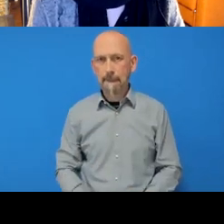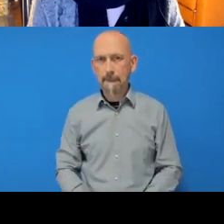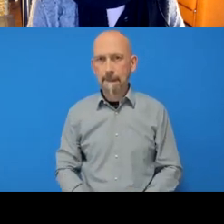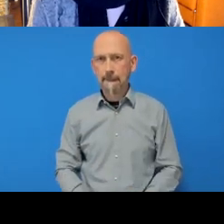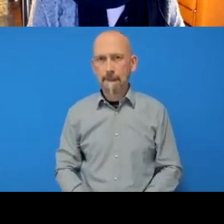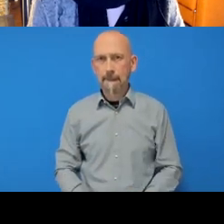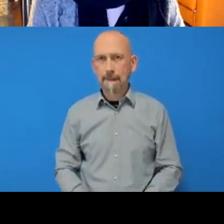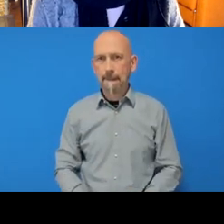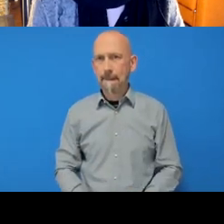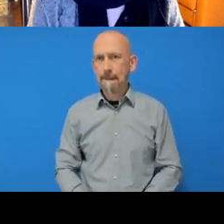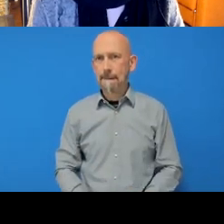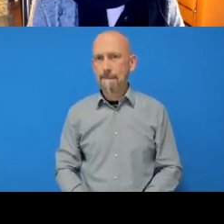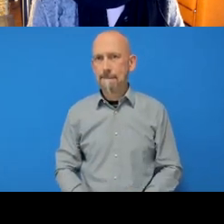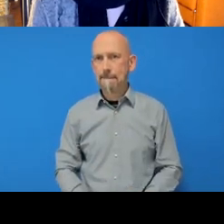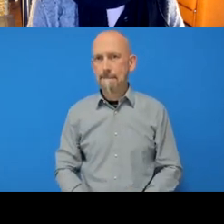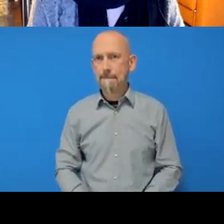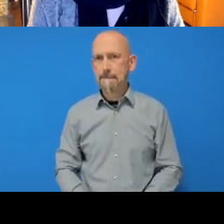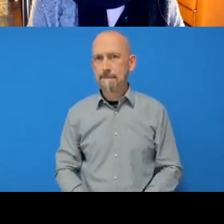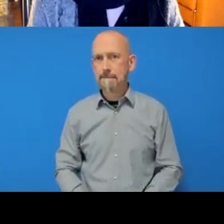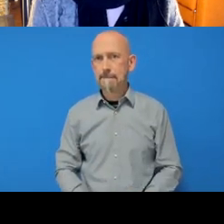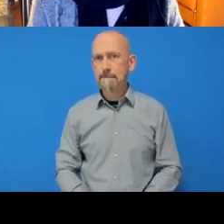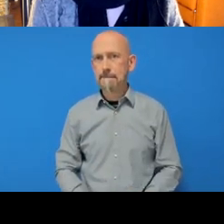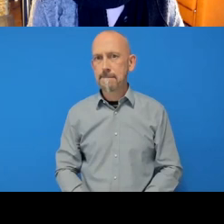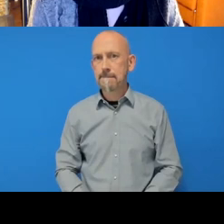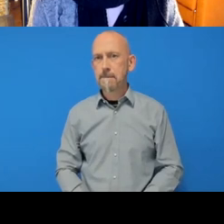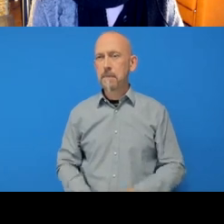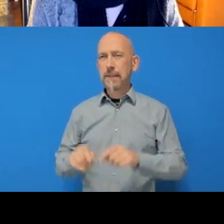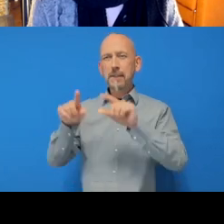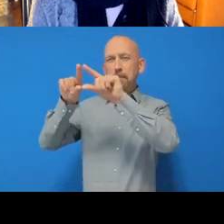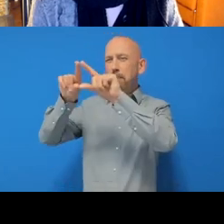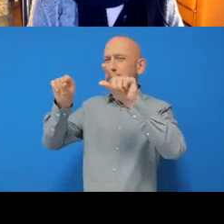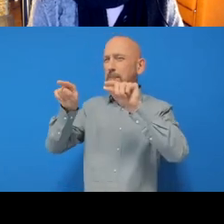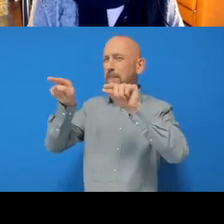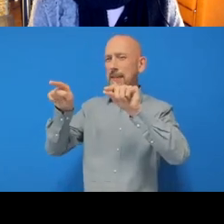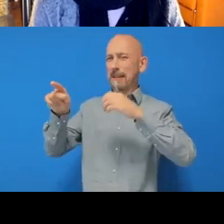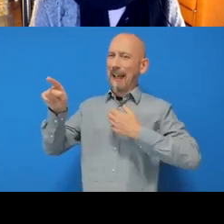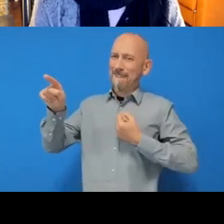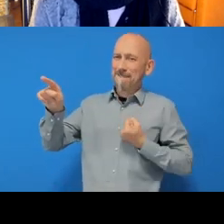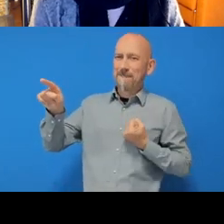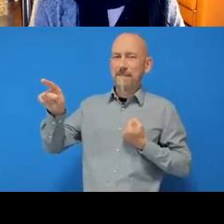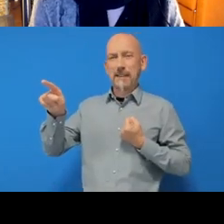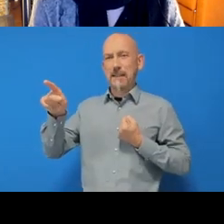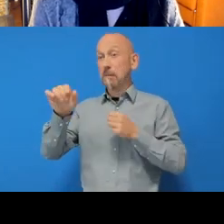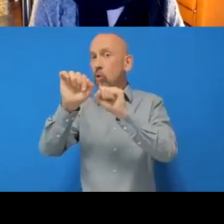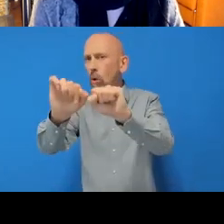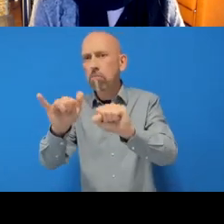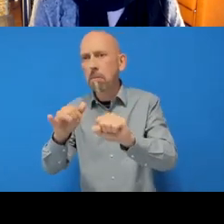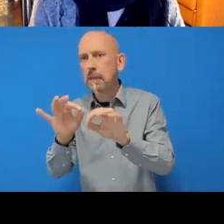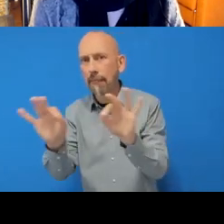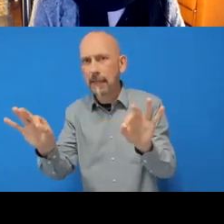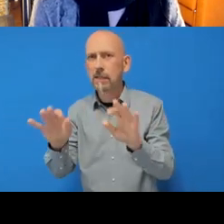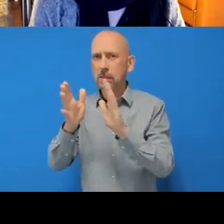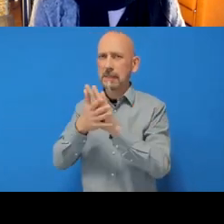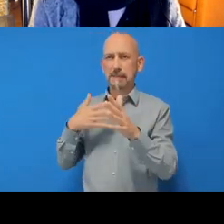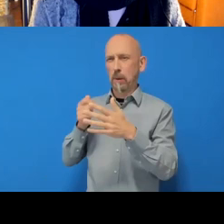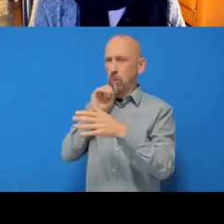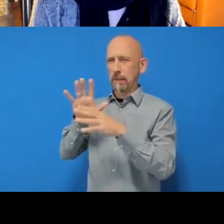And then you probably don't have one here already, right? So I had one, I’m going to delete my old one